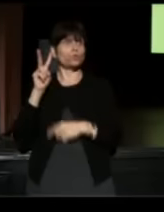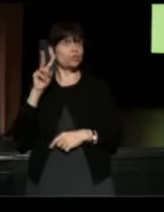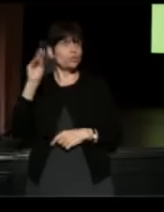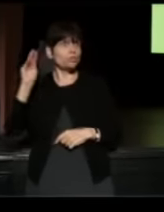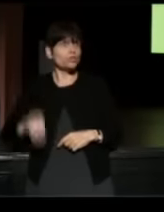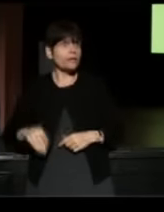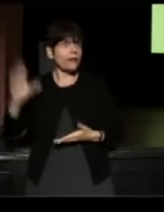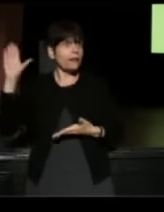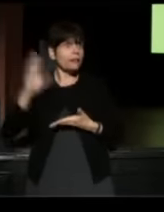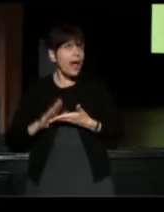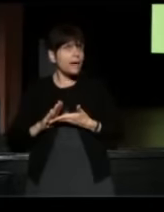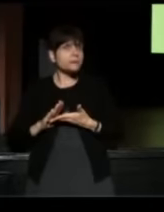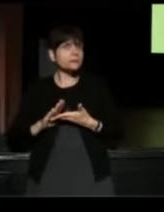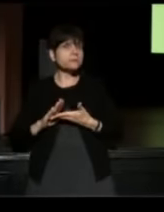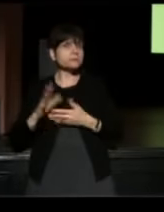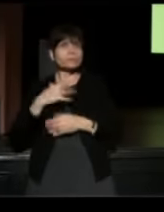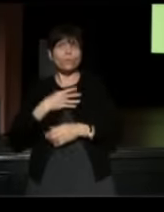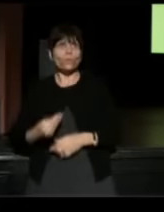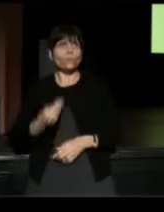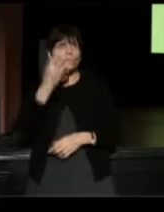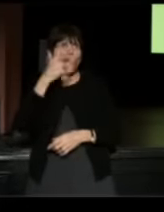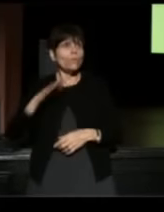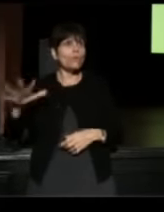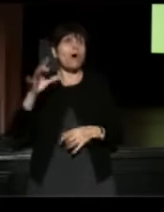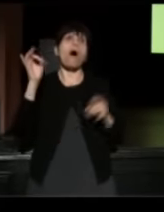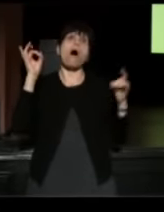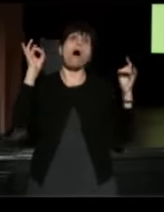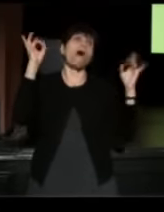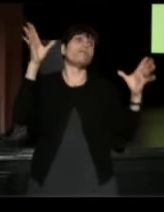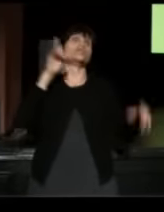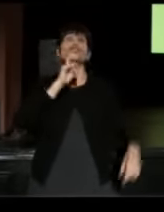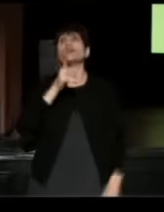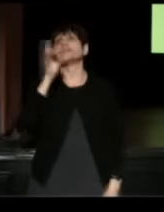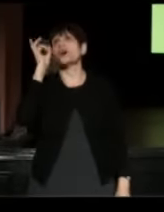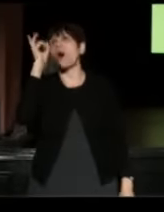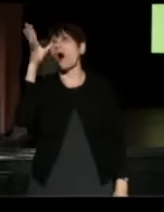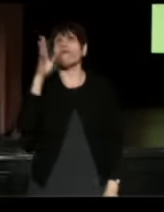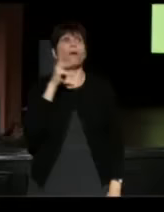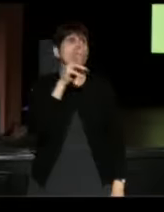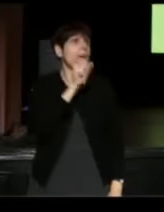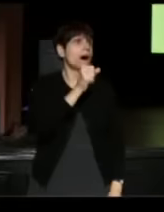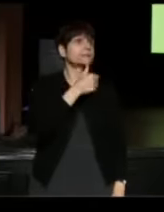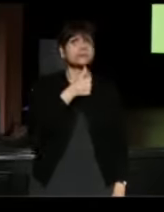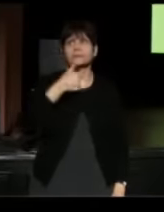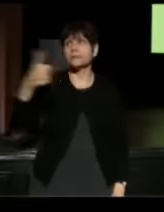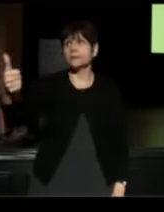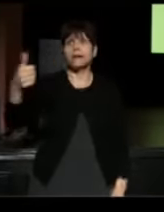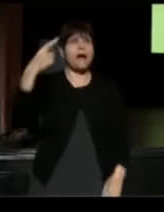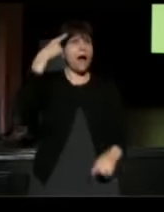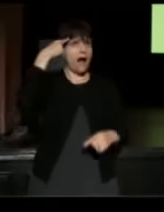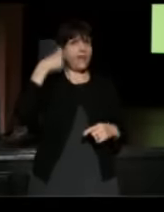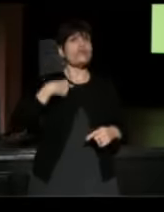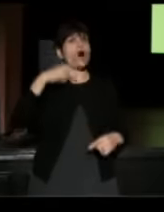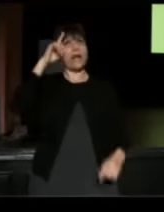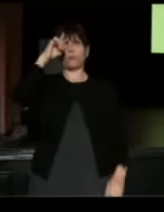and it was awful, just awful, getting bussed. Even though I always thought I had intelligence,